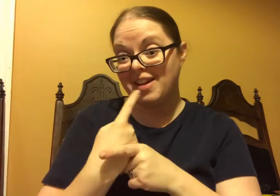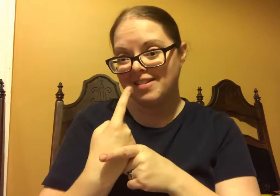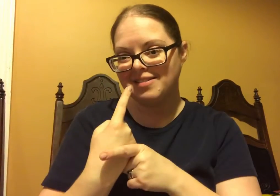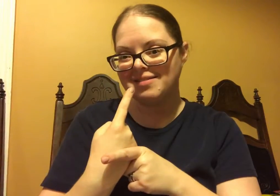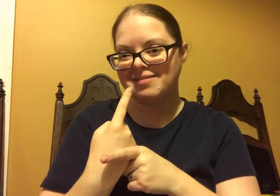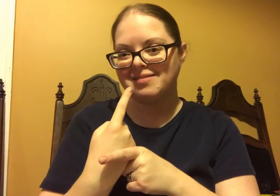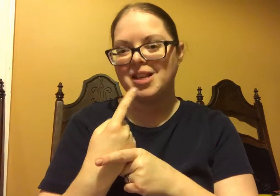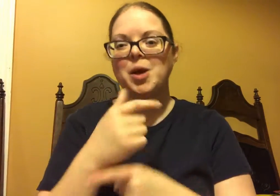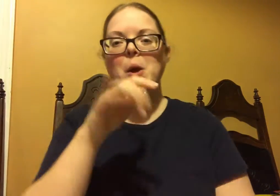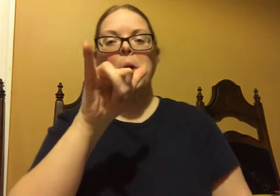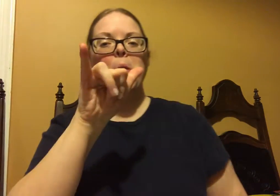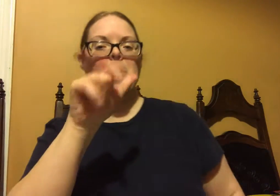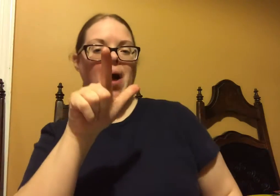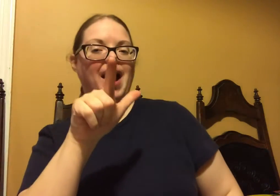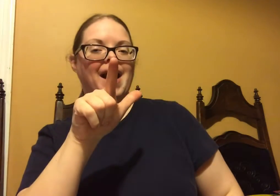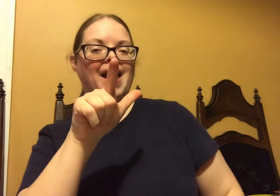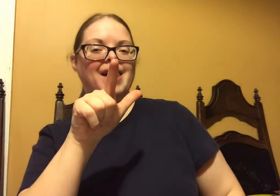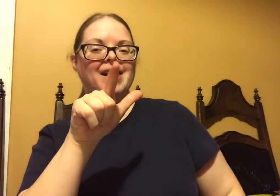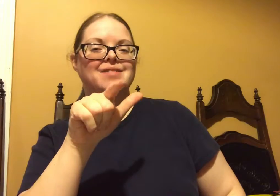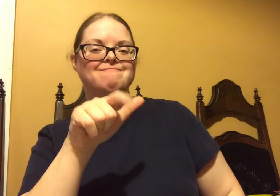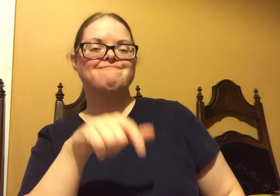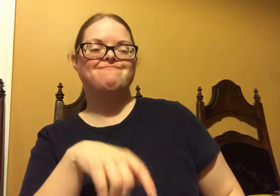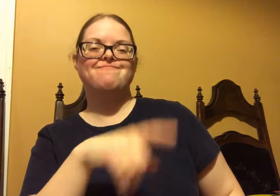Straight from the farmer themselves.